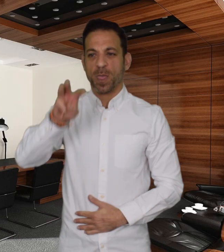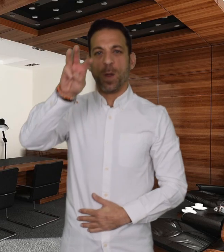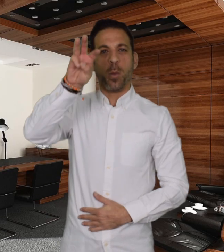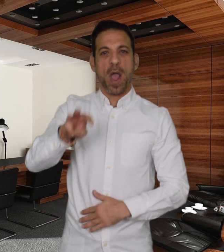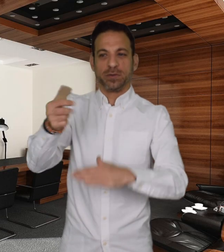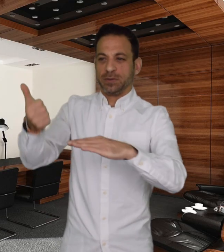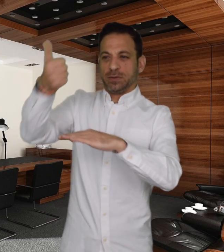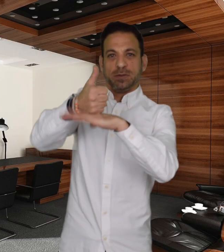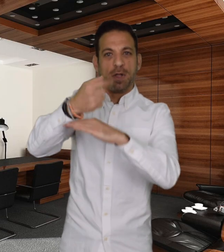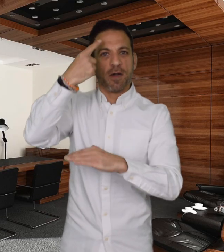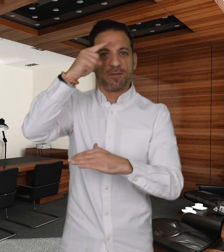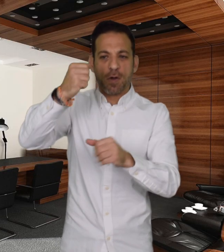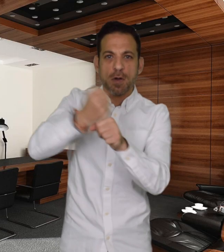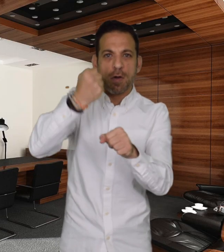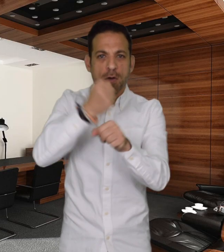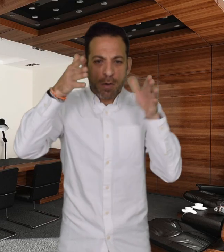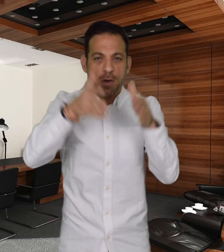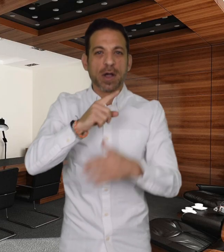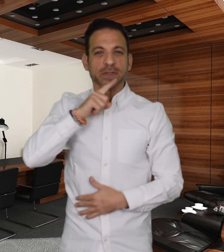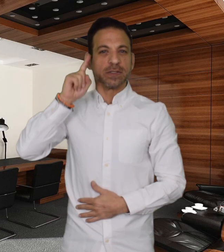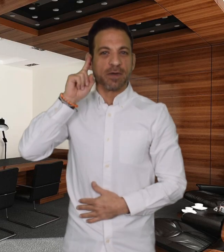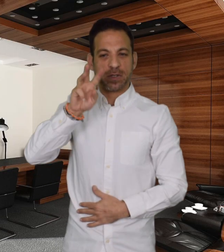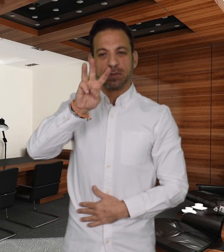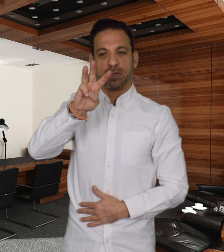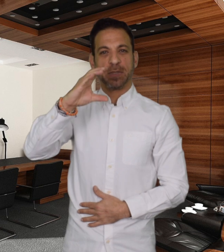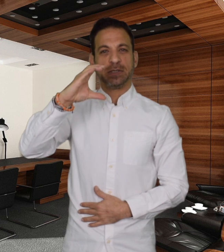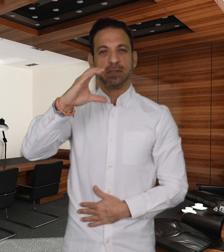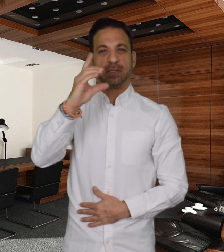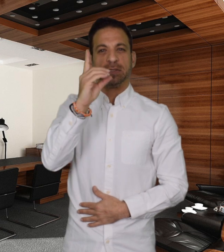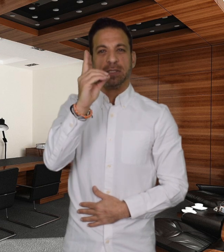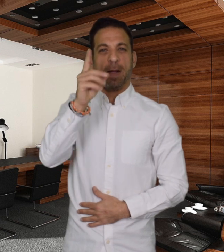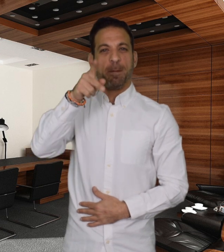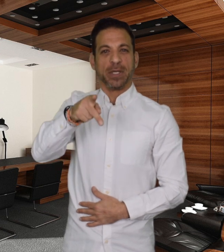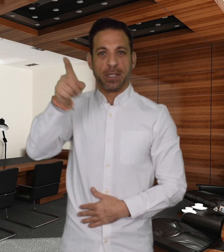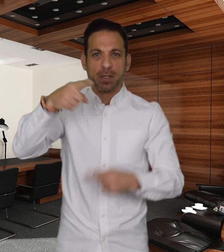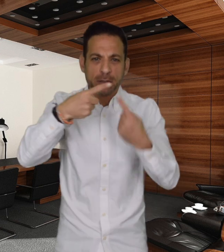The Wales Council for Deaf People (WCDP) offers different levels